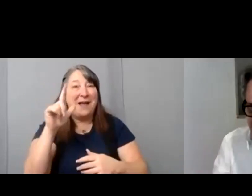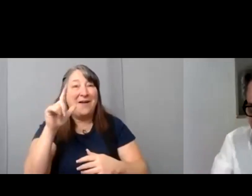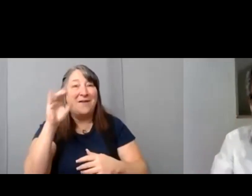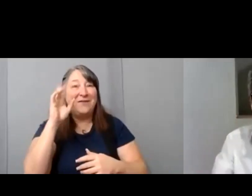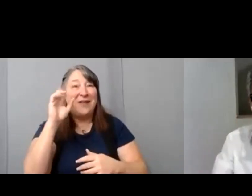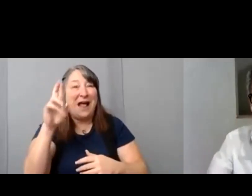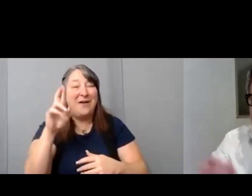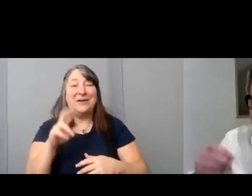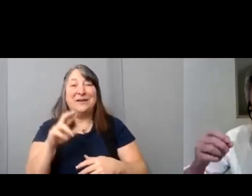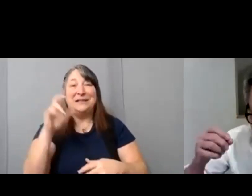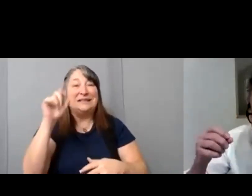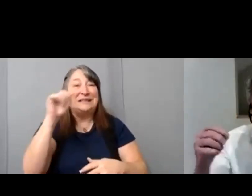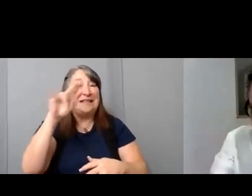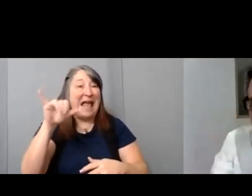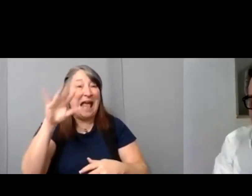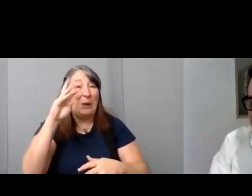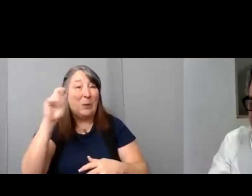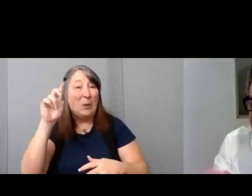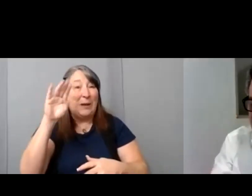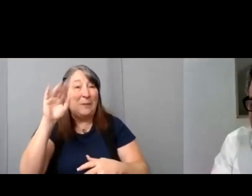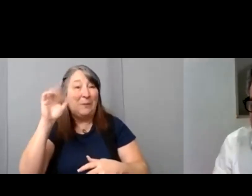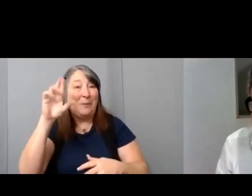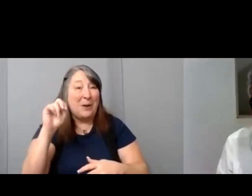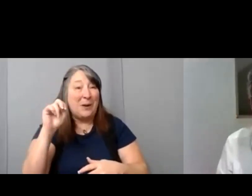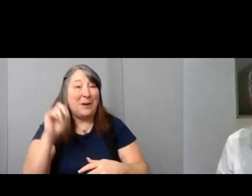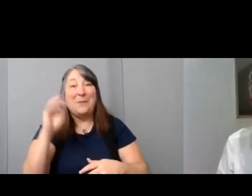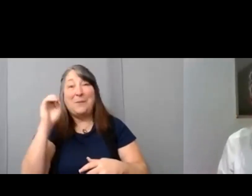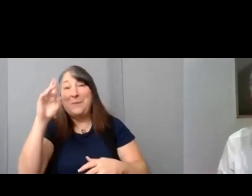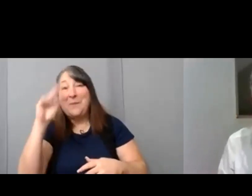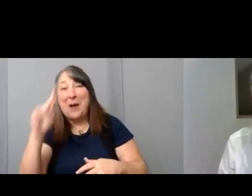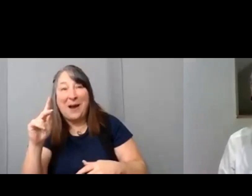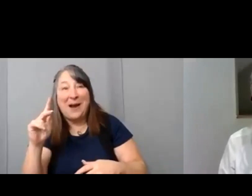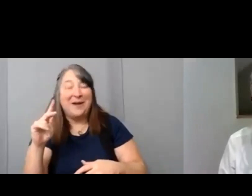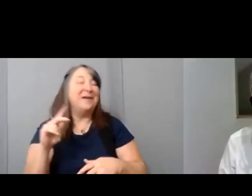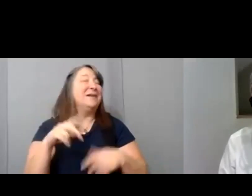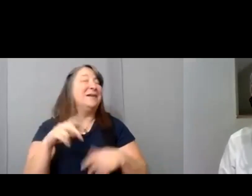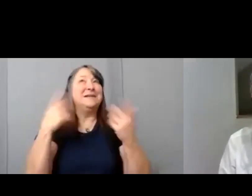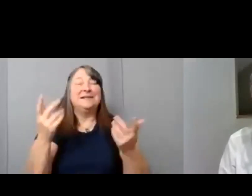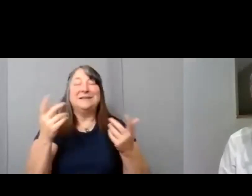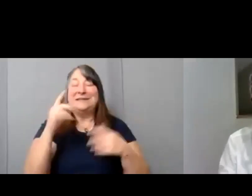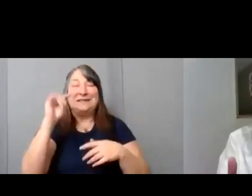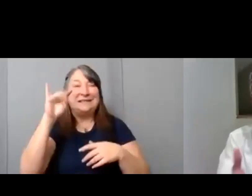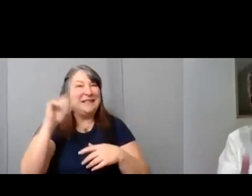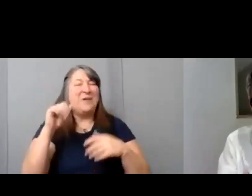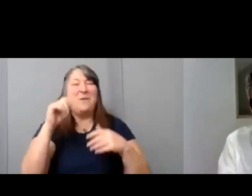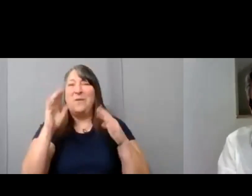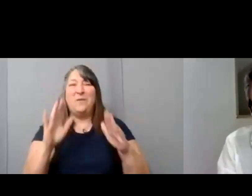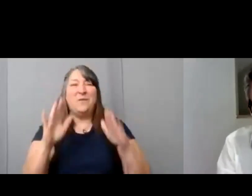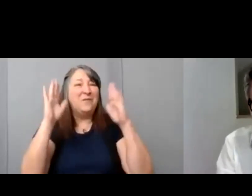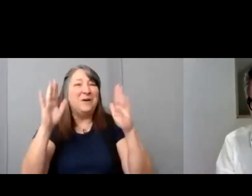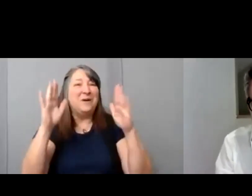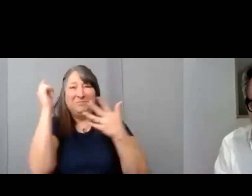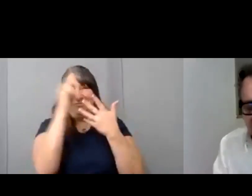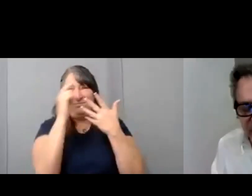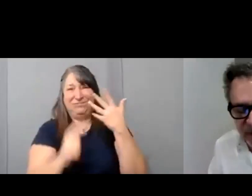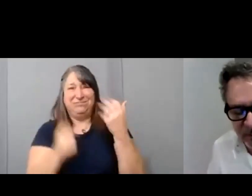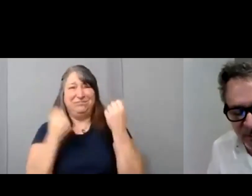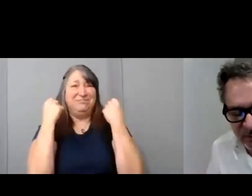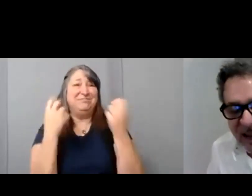Danny Woodburn, Mark Povinelli, Santina Muha. Just an absolute, you know, treasure trove of